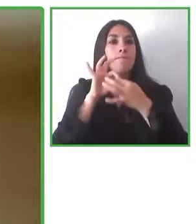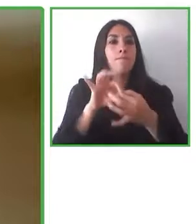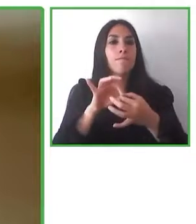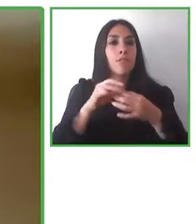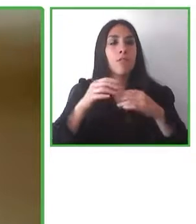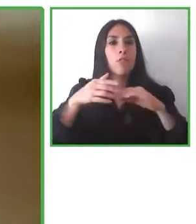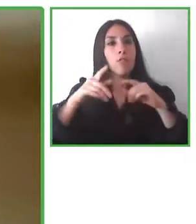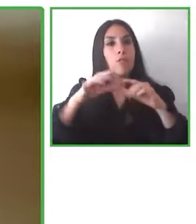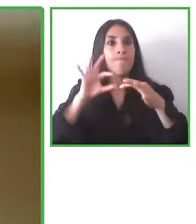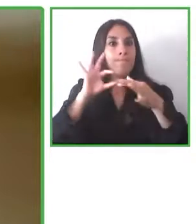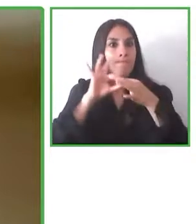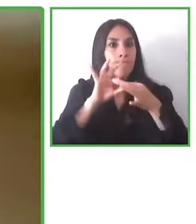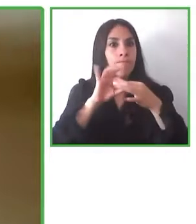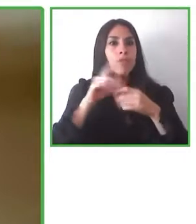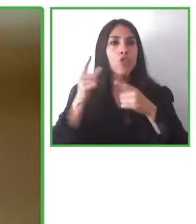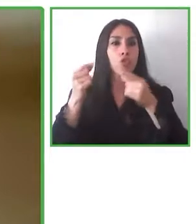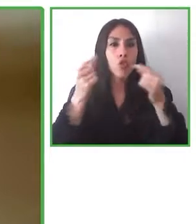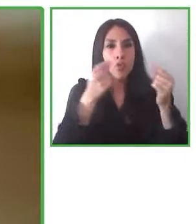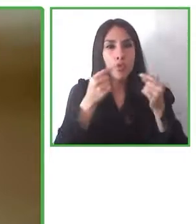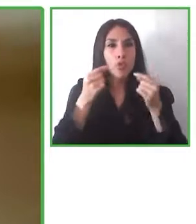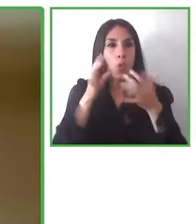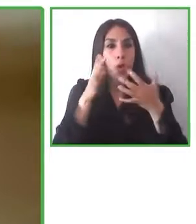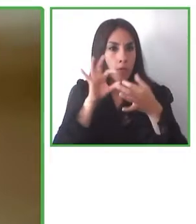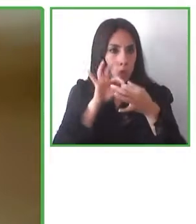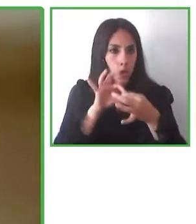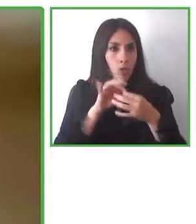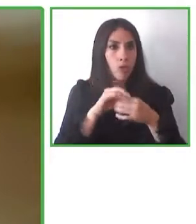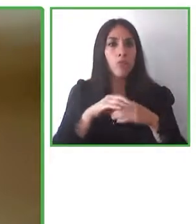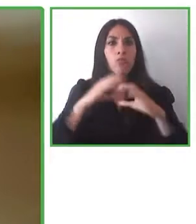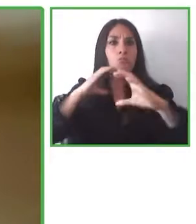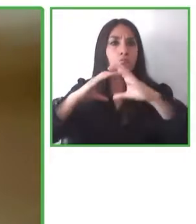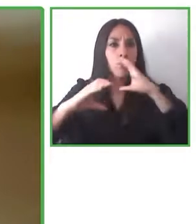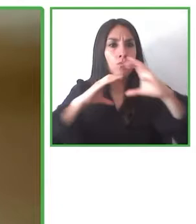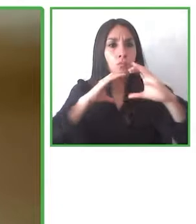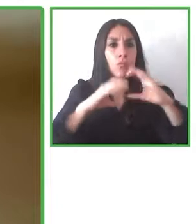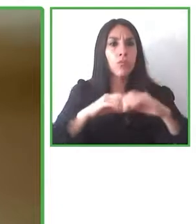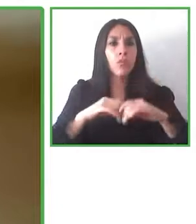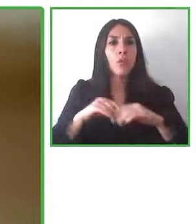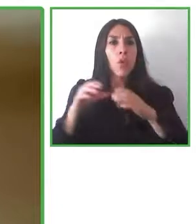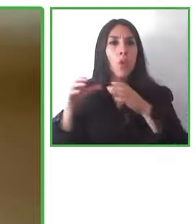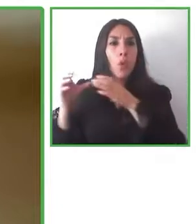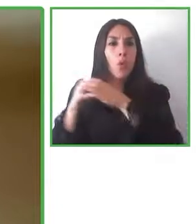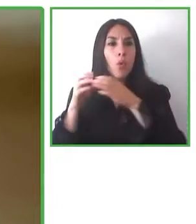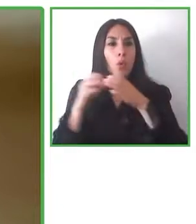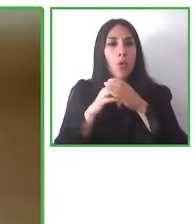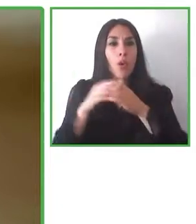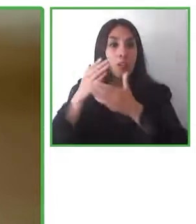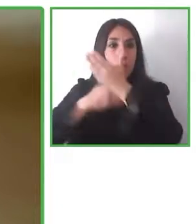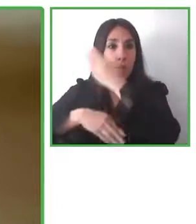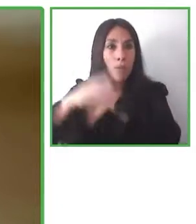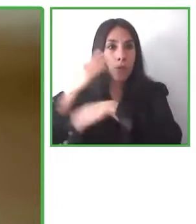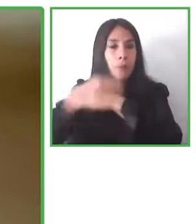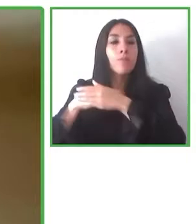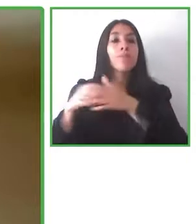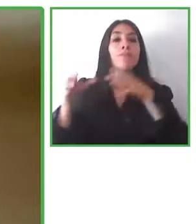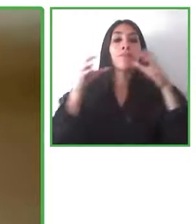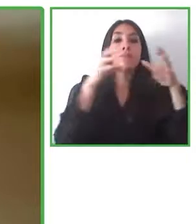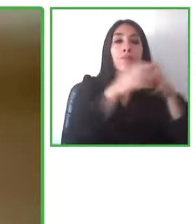alliance creator of The Valuable 500 where he creates bonds with the disability community